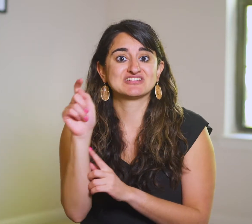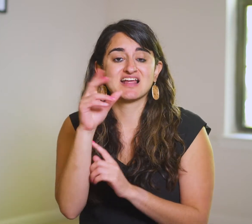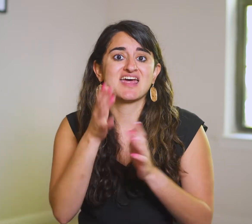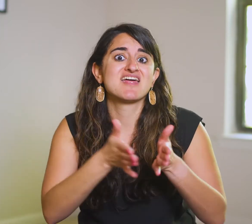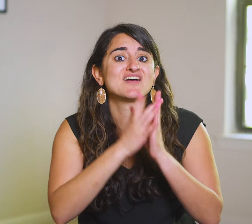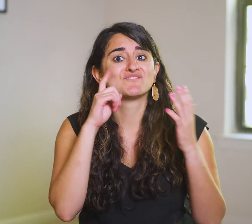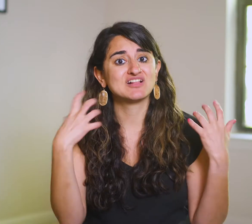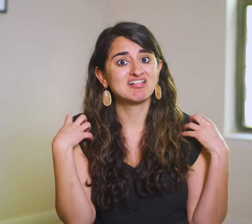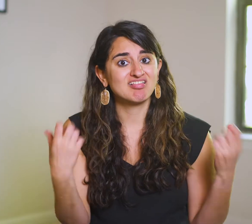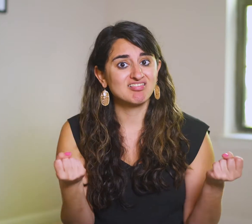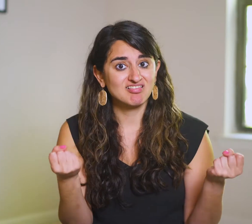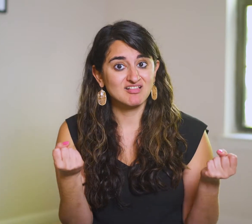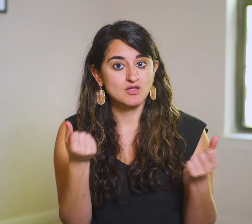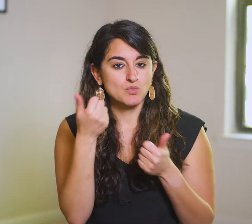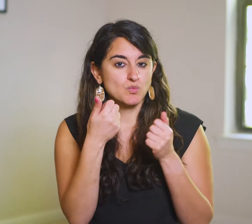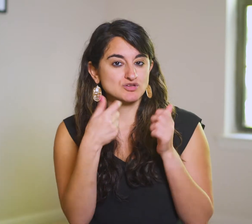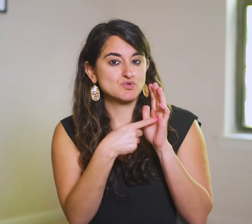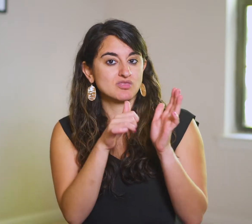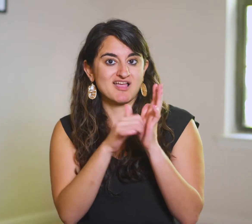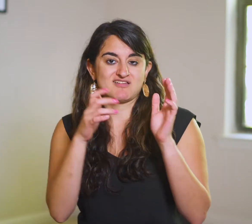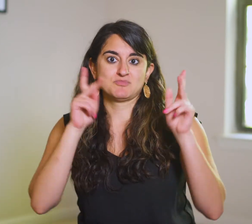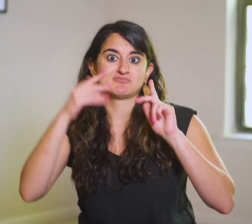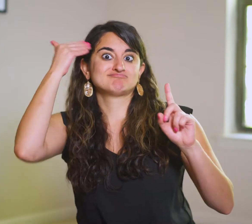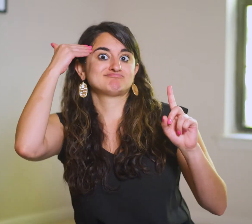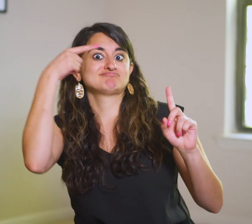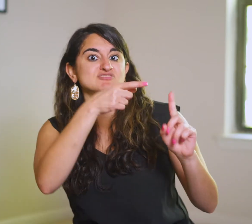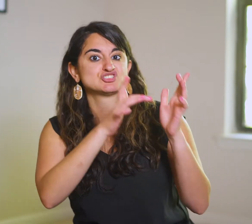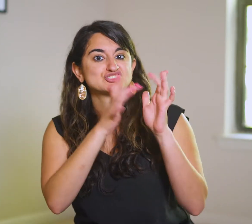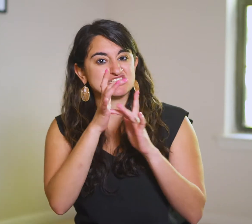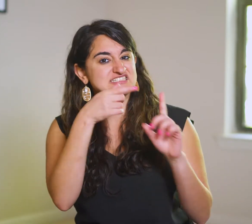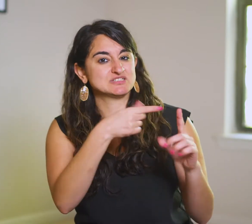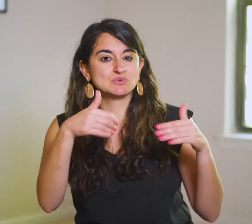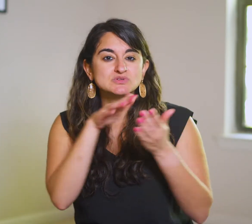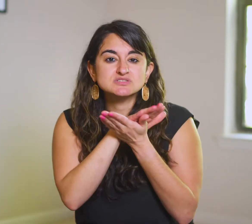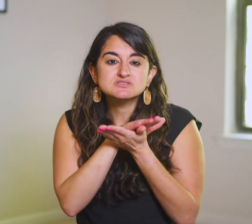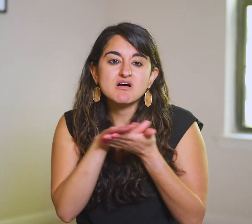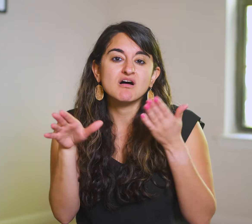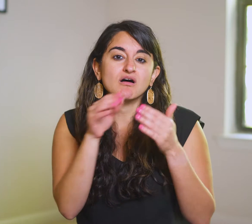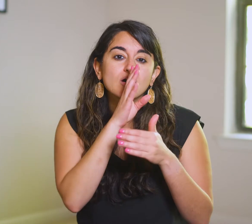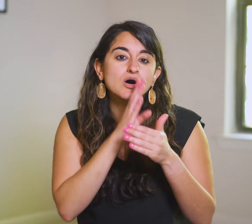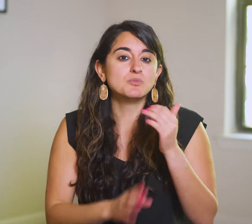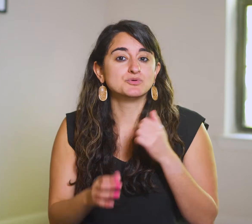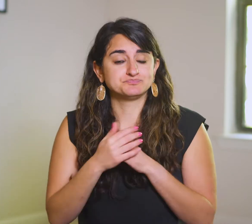and asks for healing, which shows that Jesus is known for His kindness and humility.